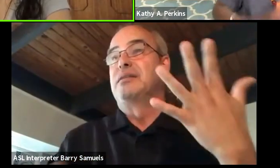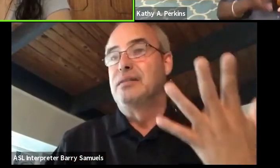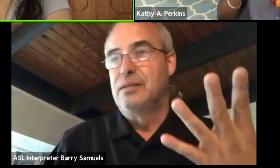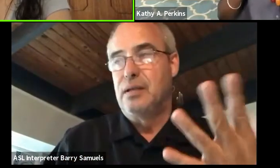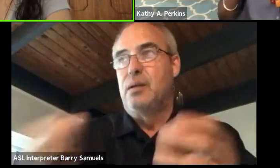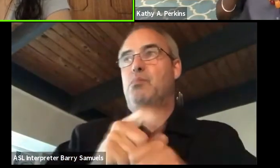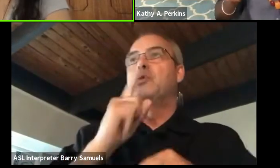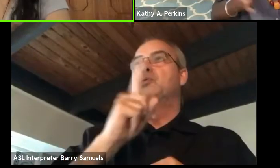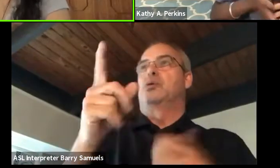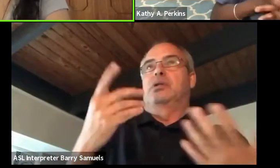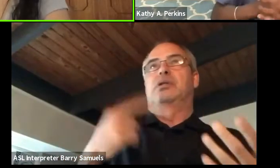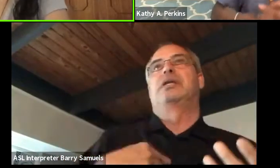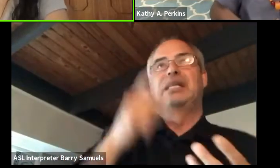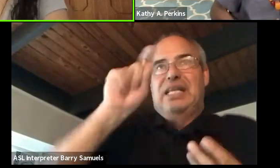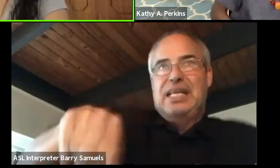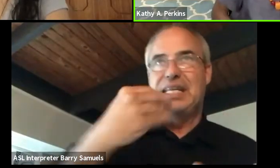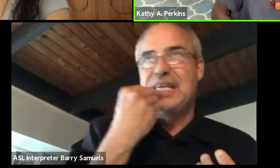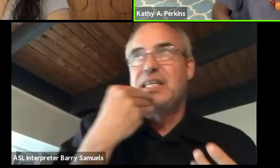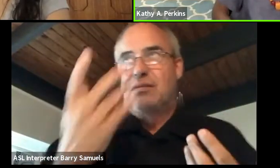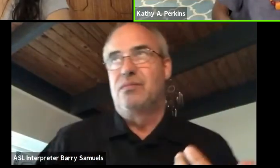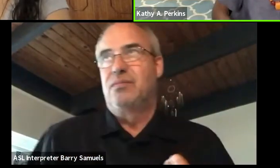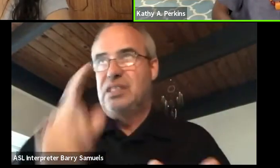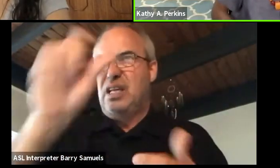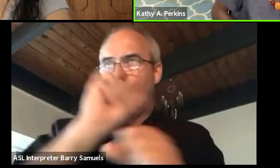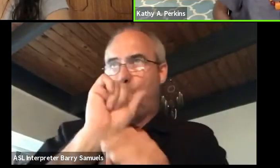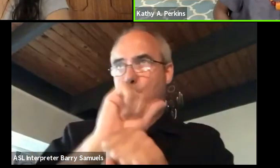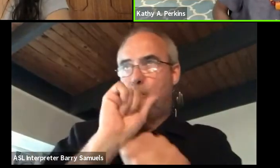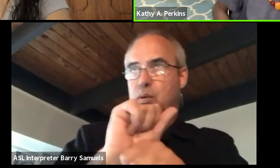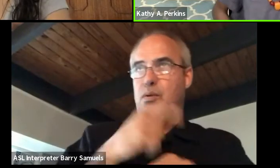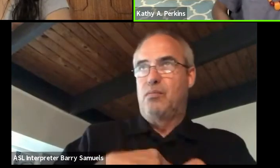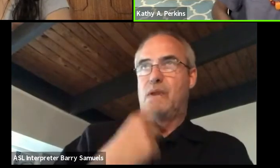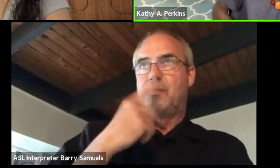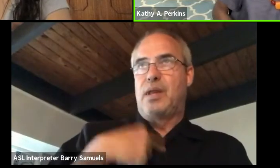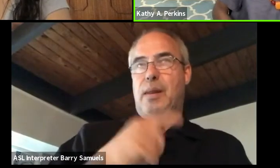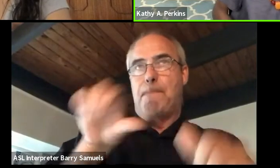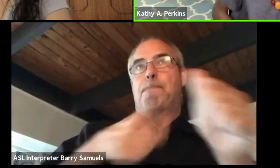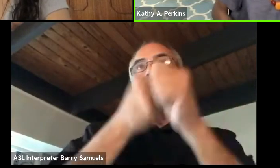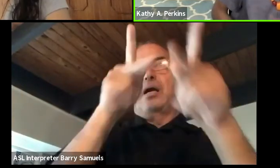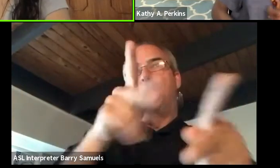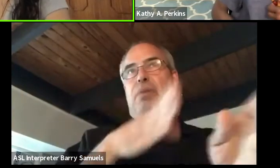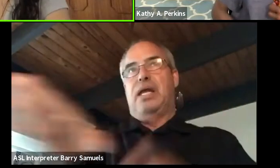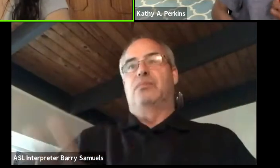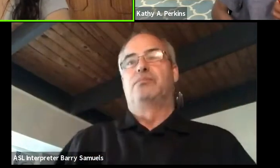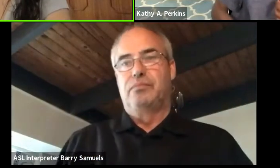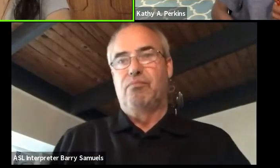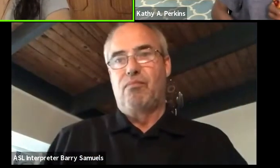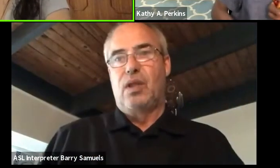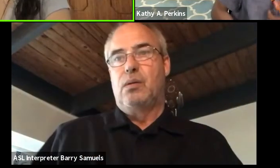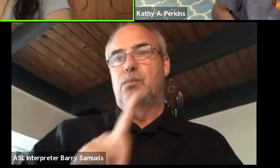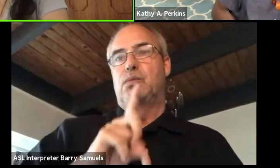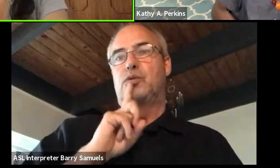'cause you gotta eat, have a backup plan or something. Particularly in the way that things are just evolving right now